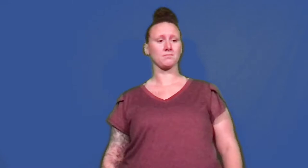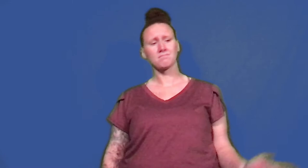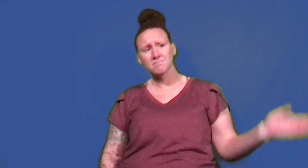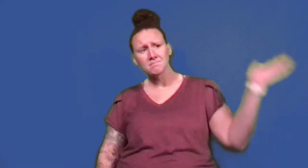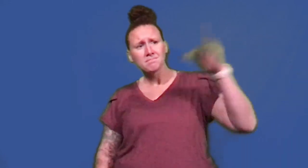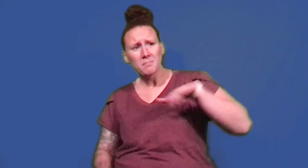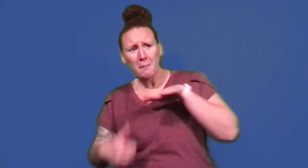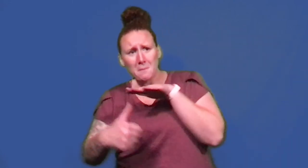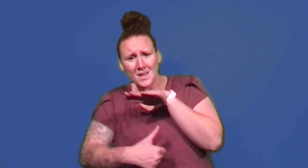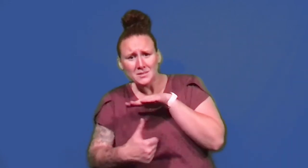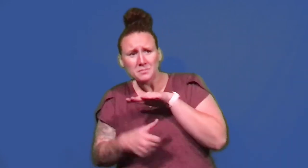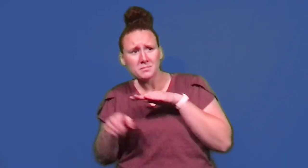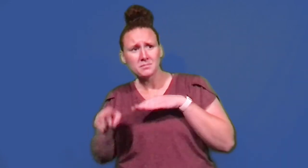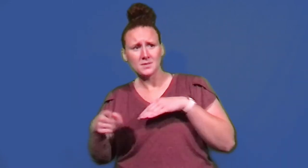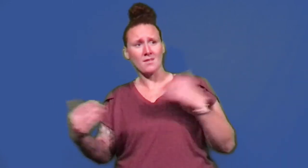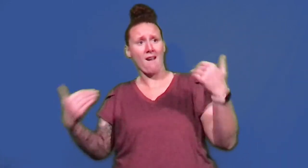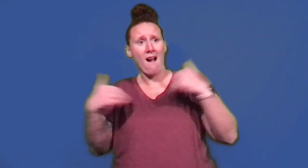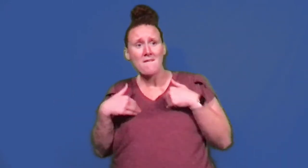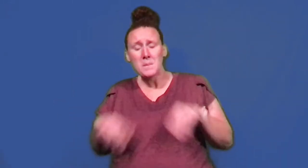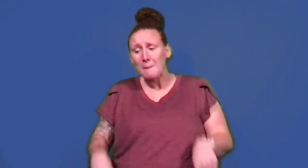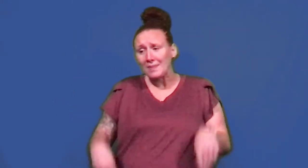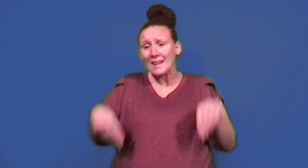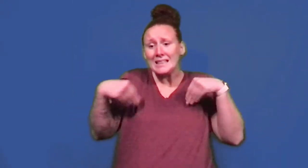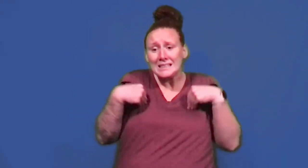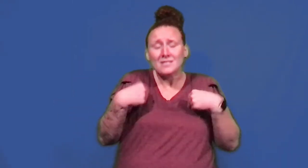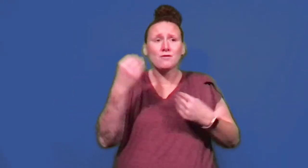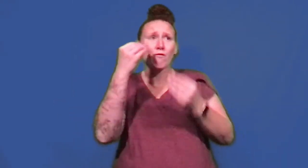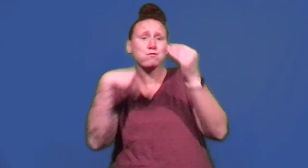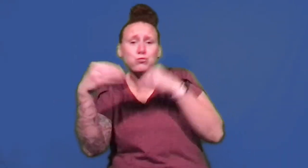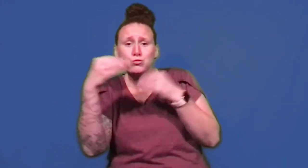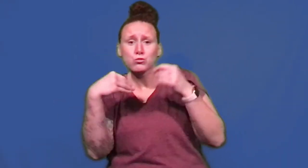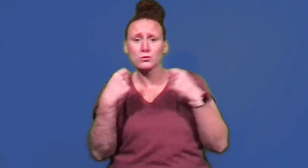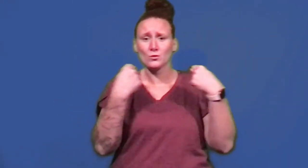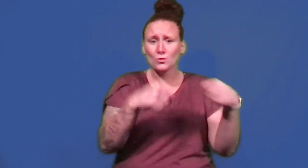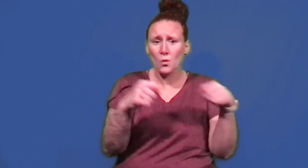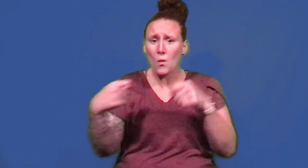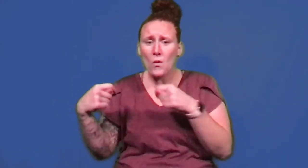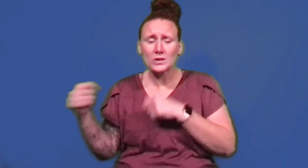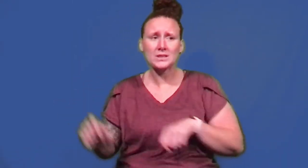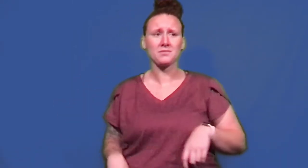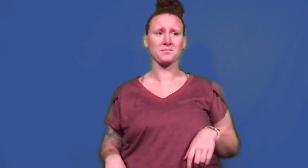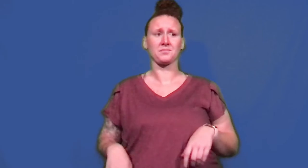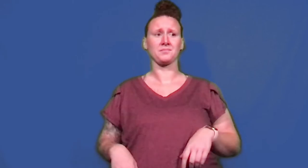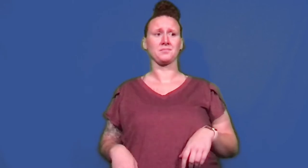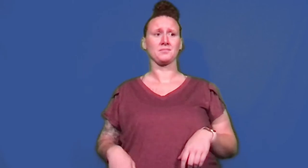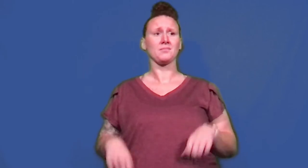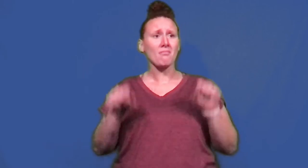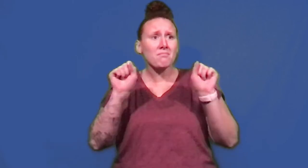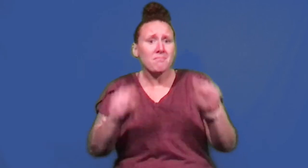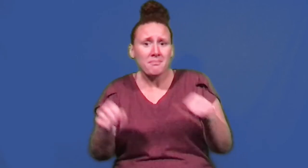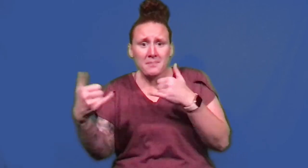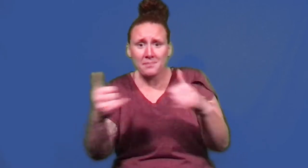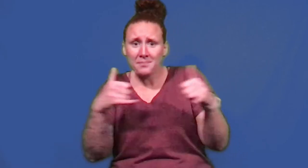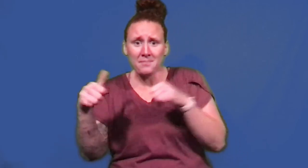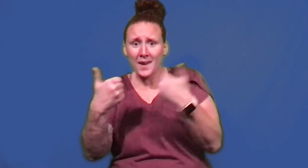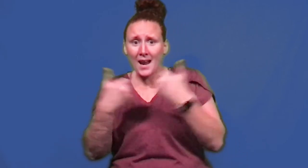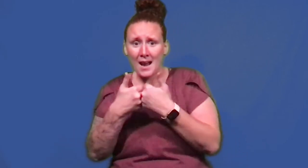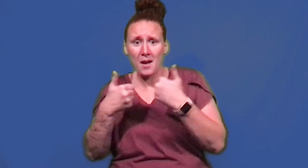Let's go to the basement. We have blankets, food, and some of your favorite toys.